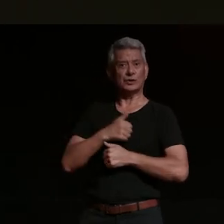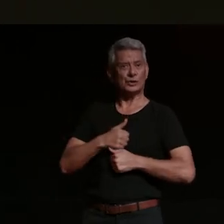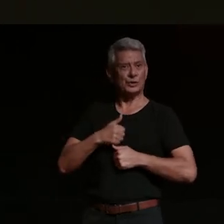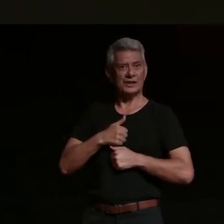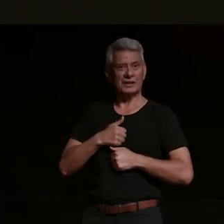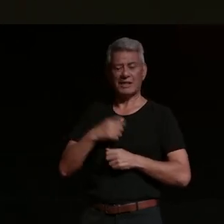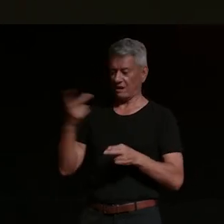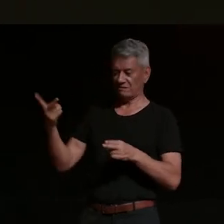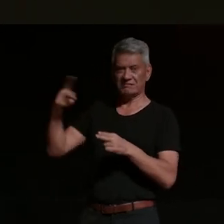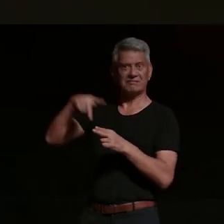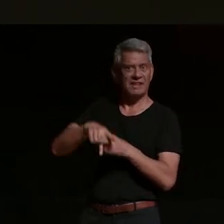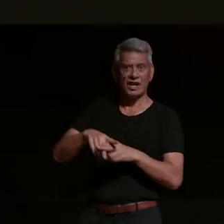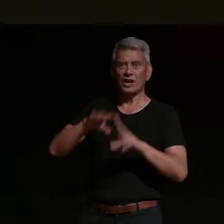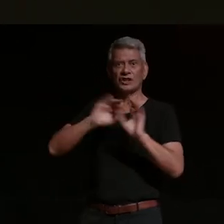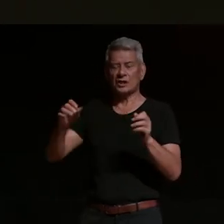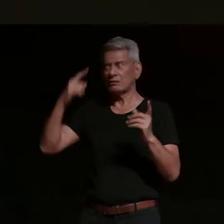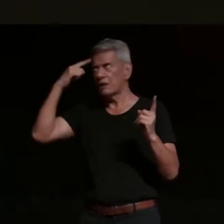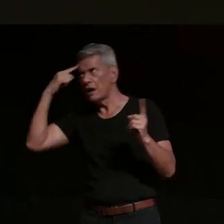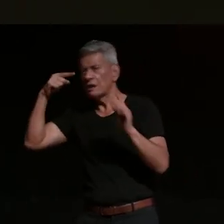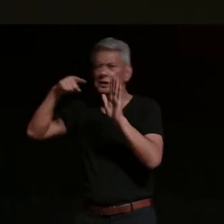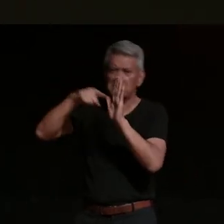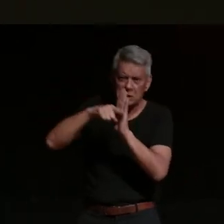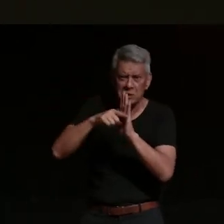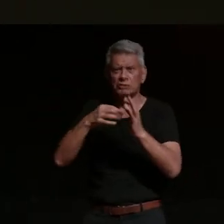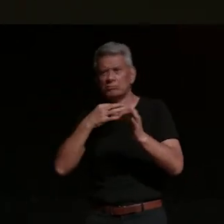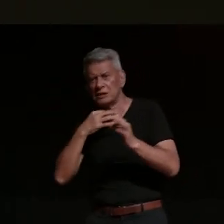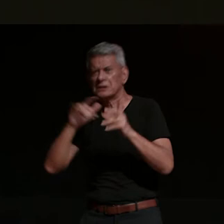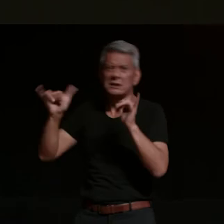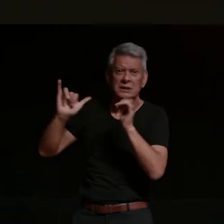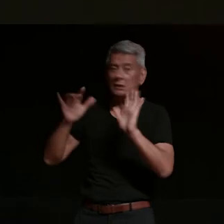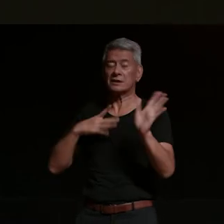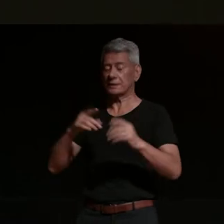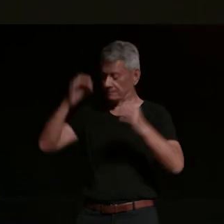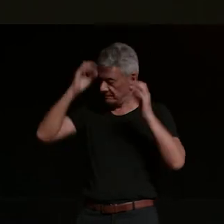don't just walk away from it because it hurt you and in life that's come into play so many times